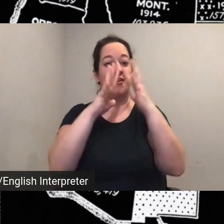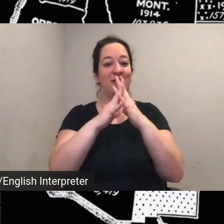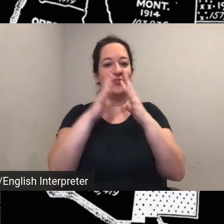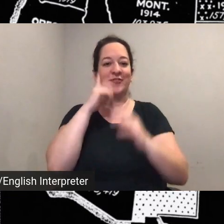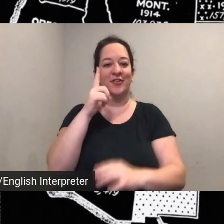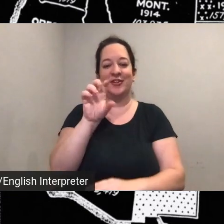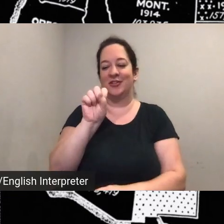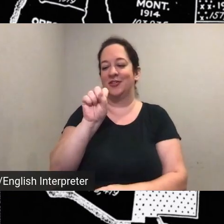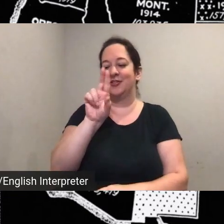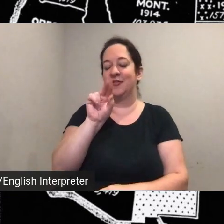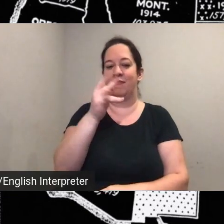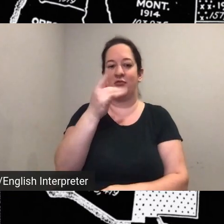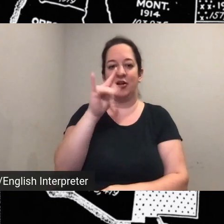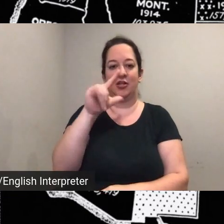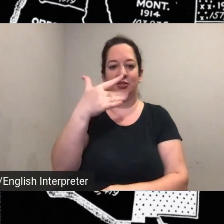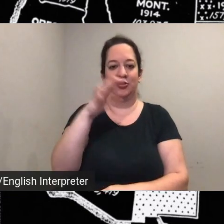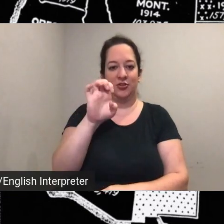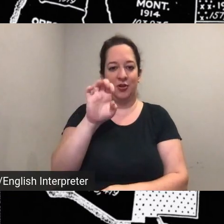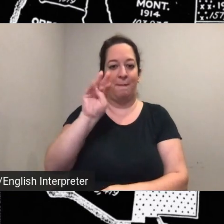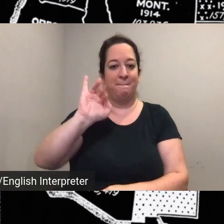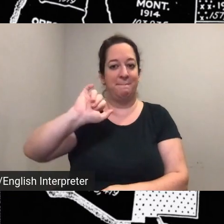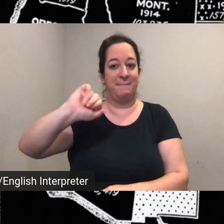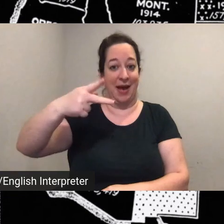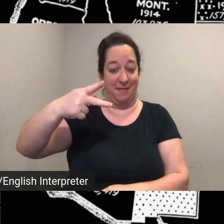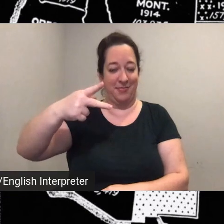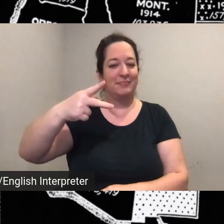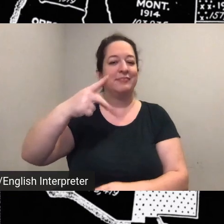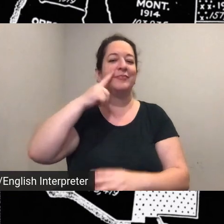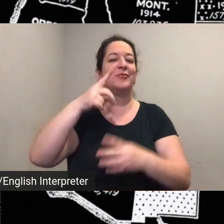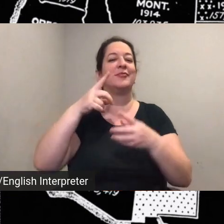Towson University based in the oldest museum building in